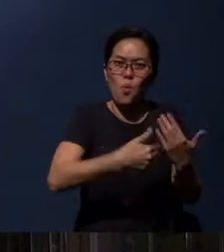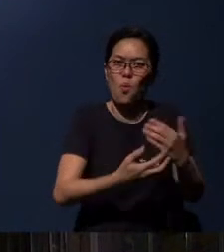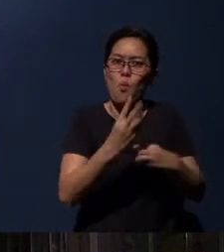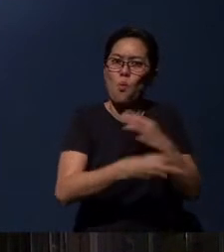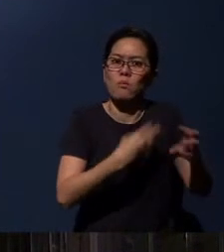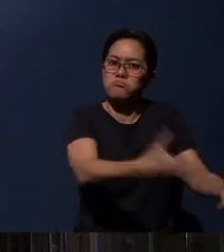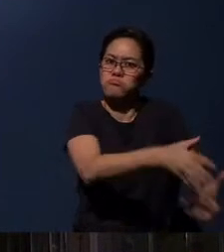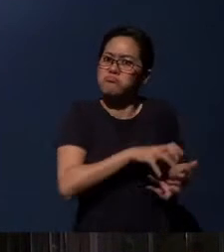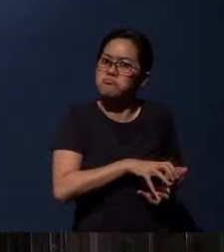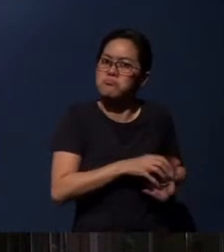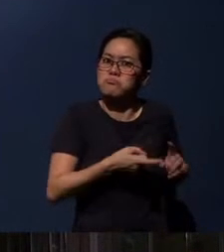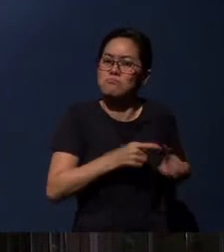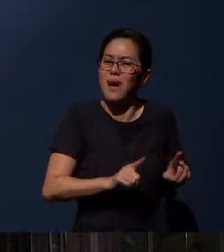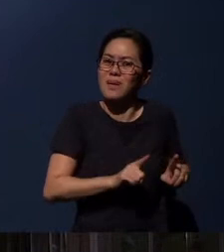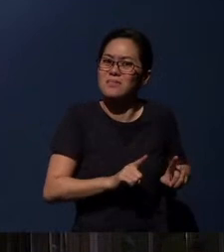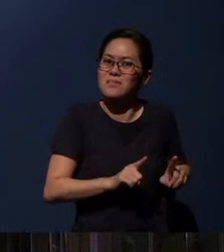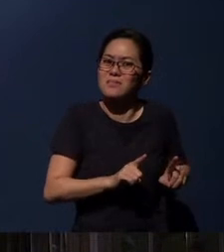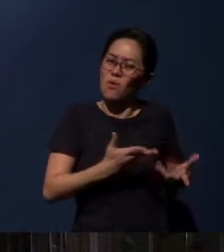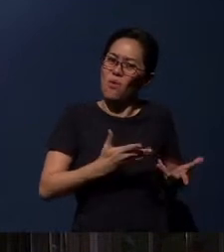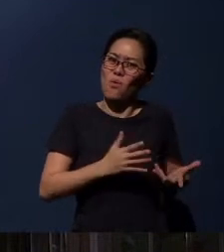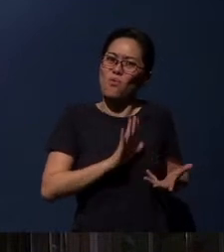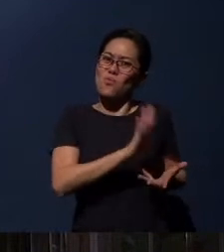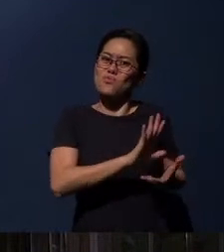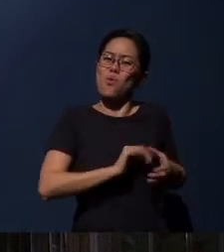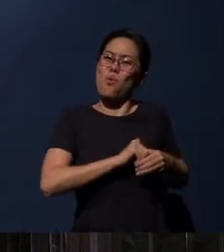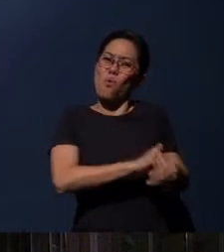and yet lose or forfeit their very self?